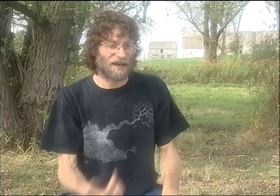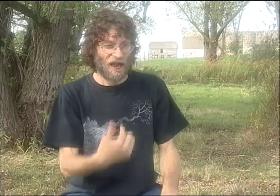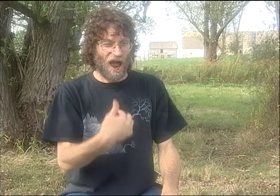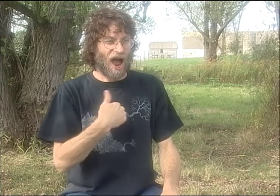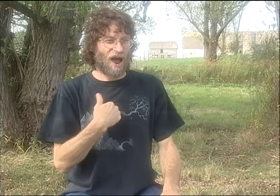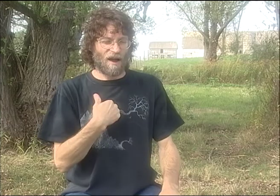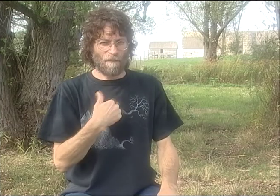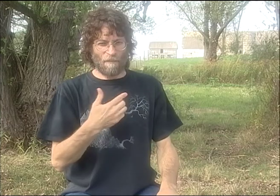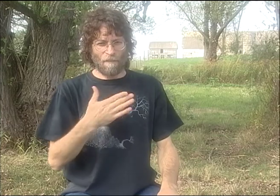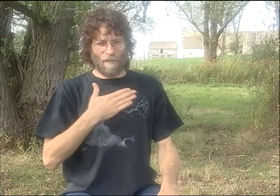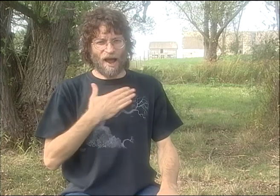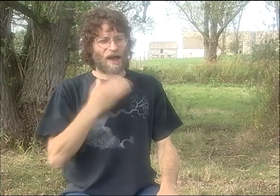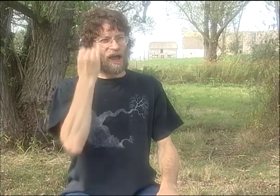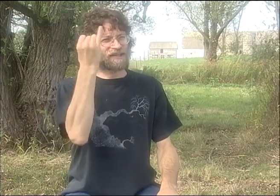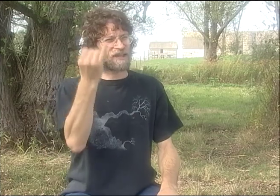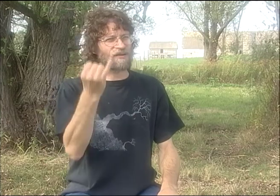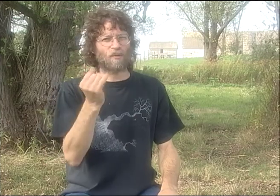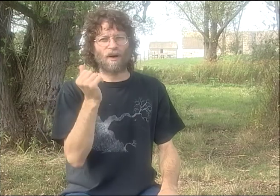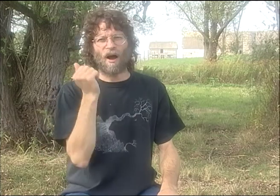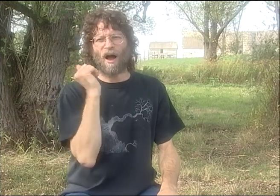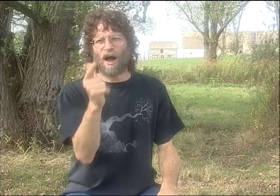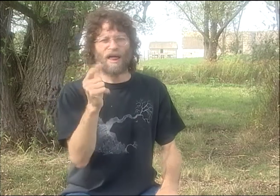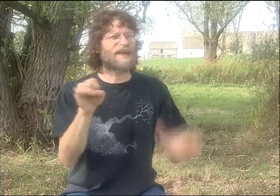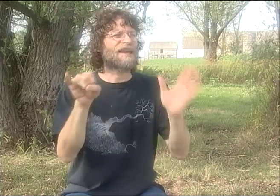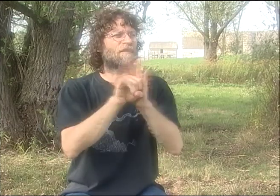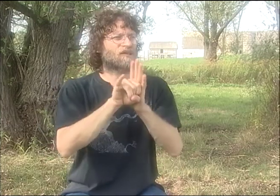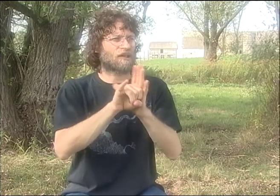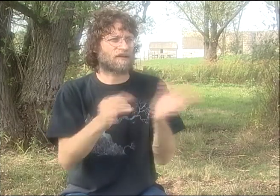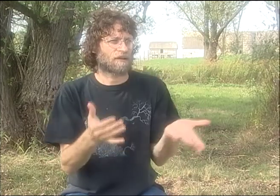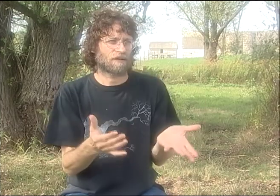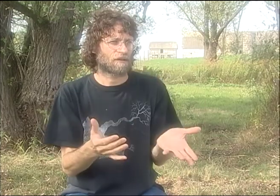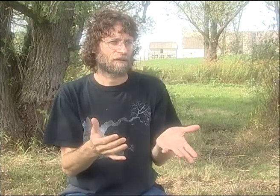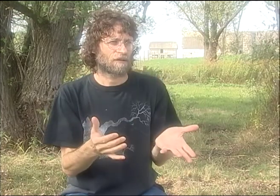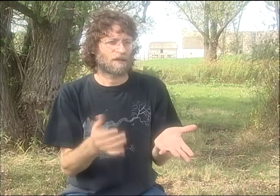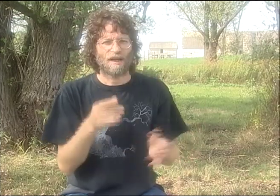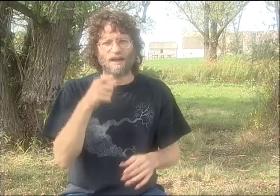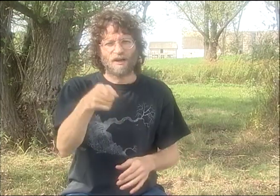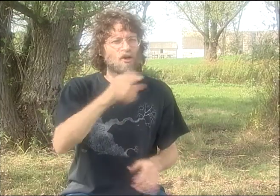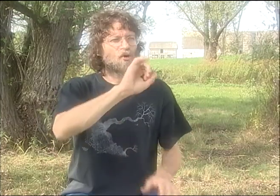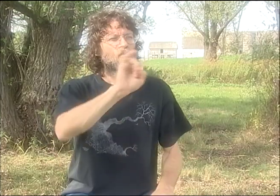THE WHOLE THING WAS JUST A GOOF, JUST THIS CREATED WEDDING CEREMONY.